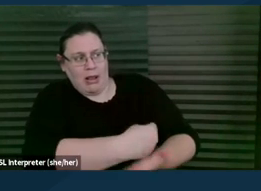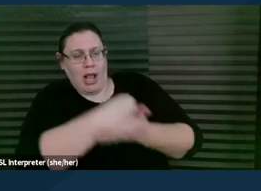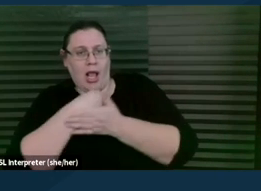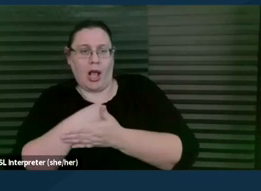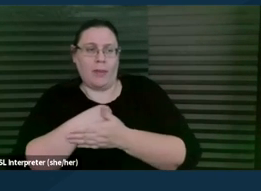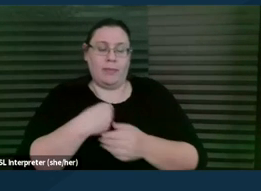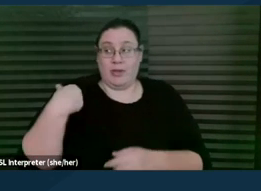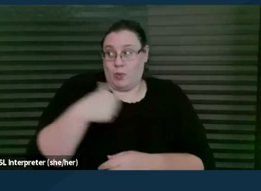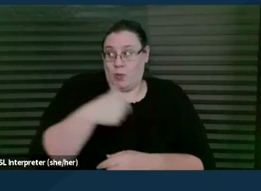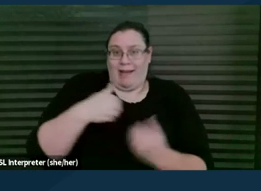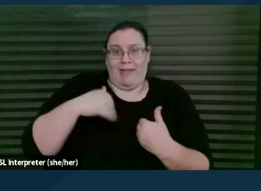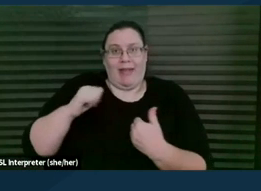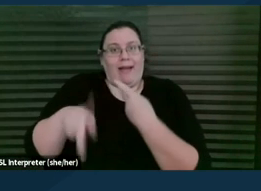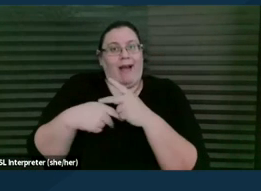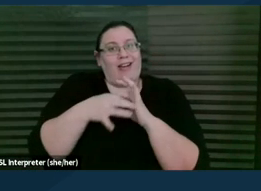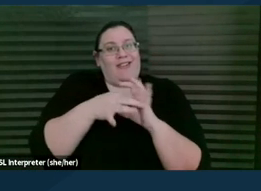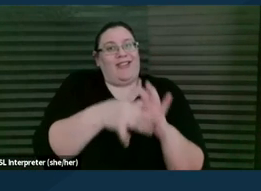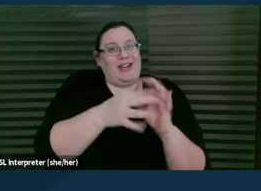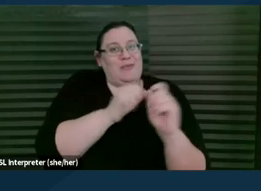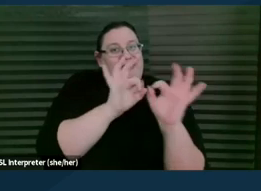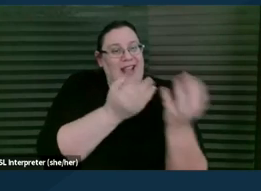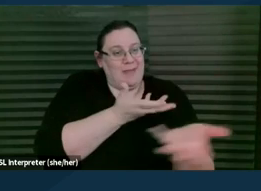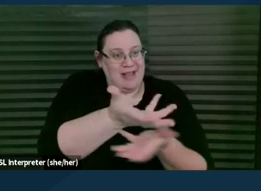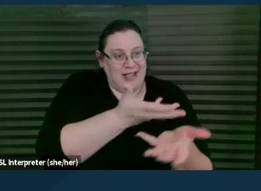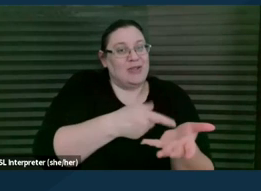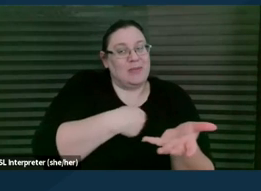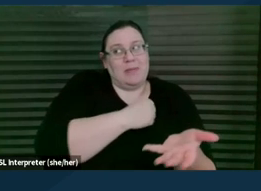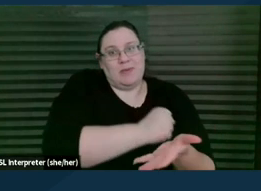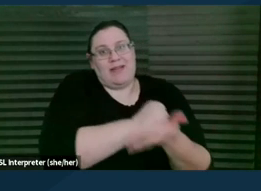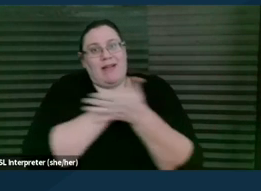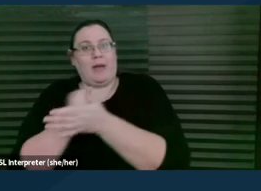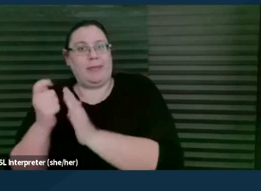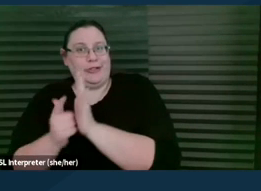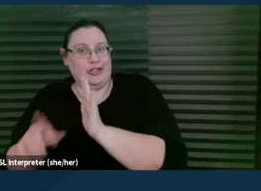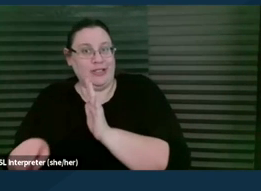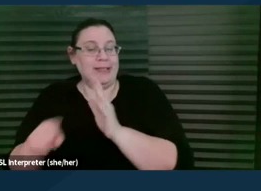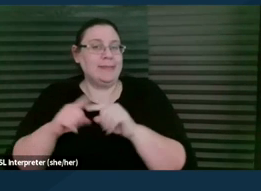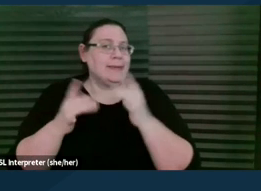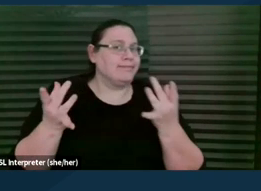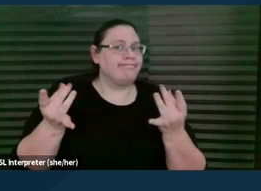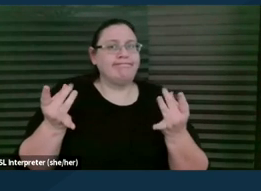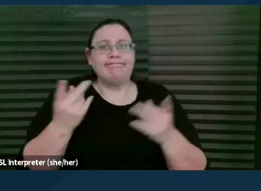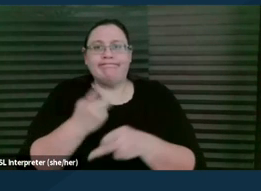with the families that we're serving. But it can be tricky because we also